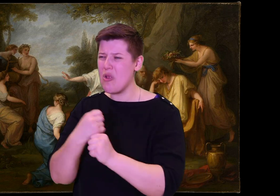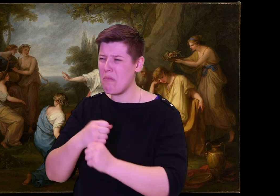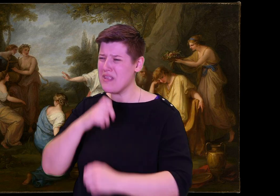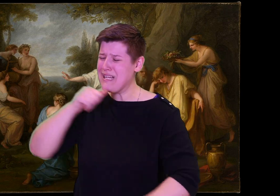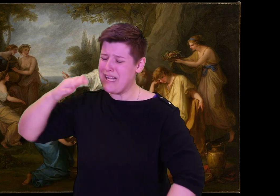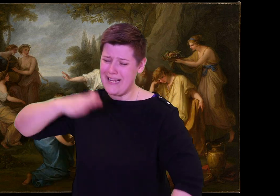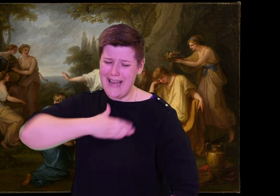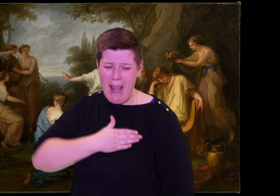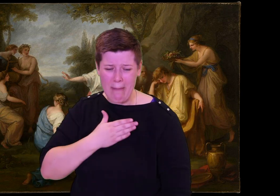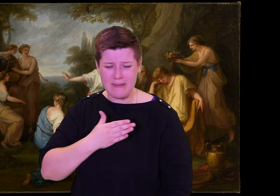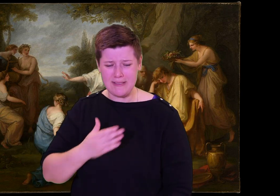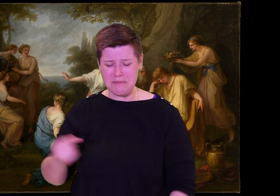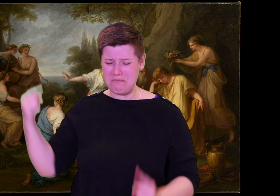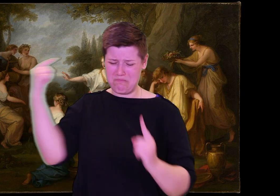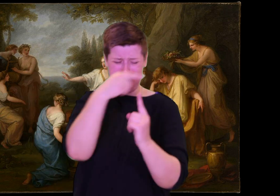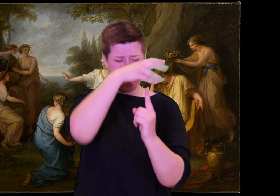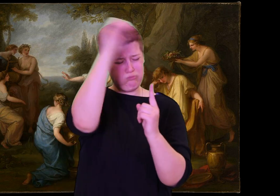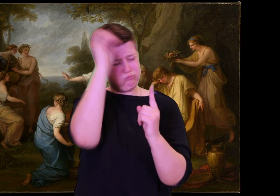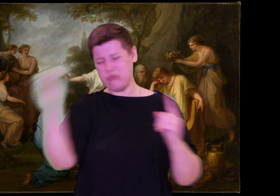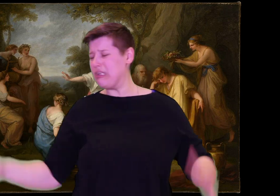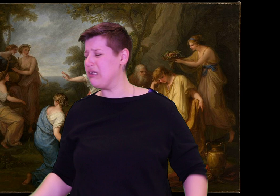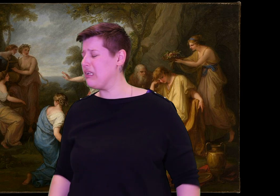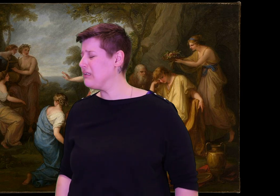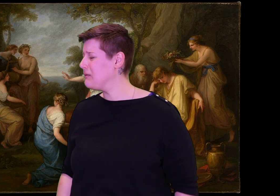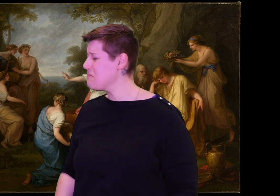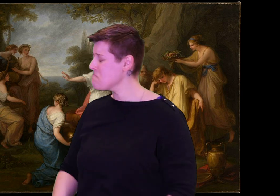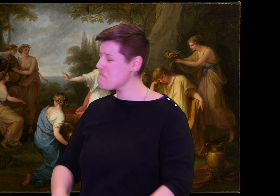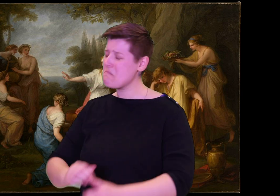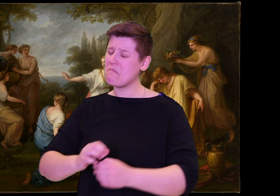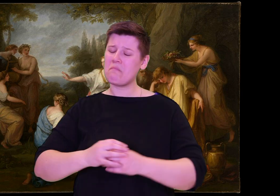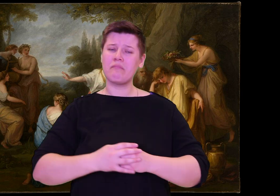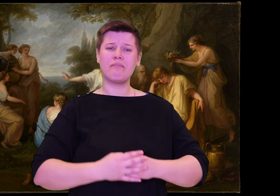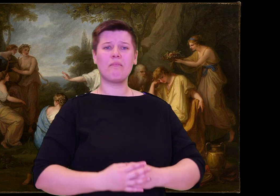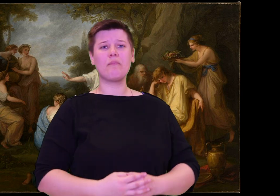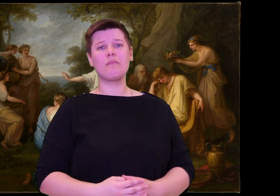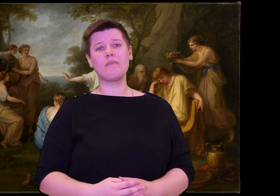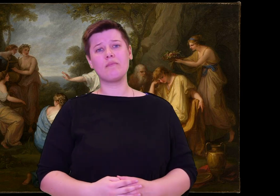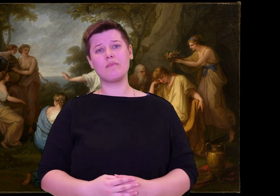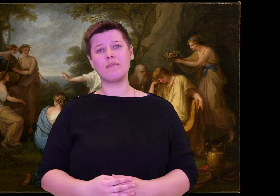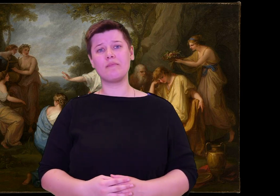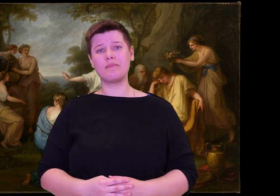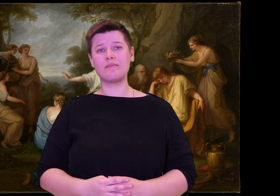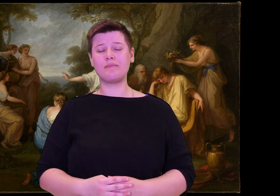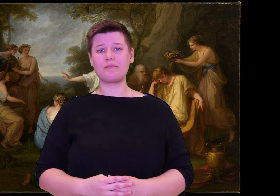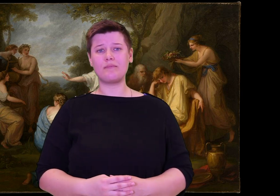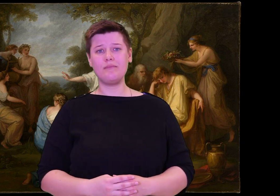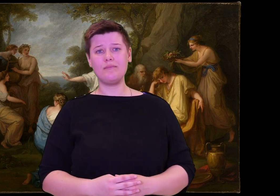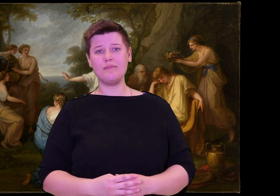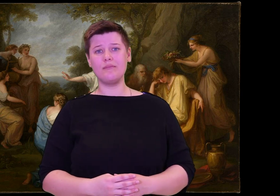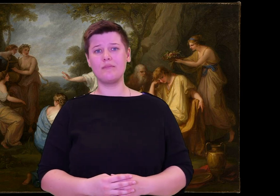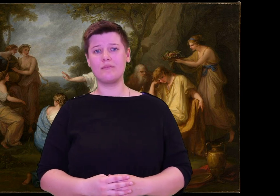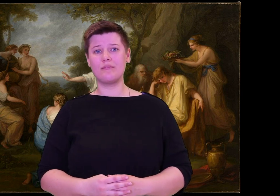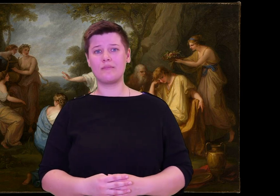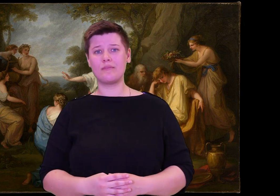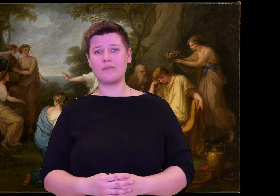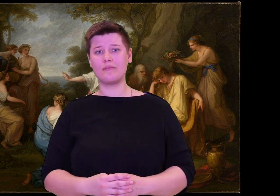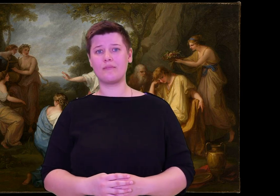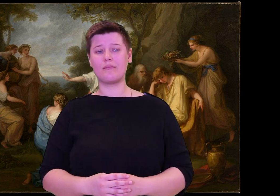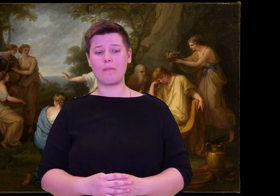Friends, leave me be, and let me cry and suffer by myself. Or did Odysseus,